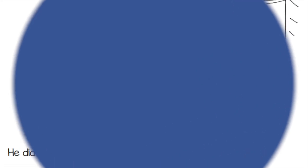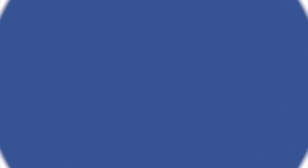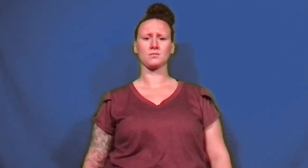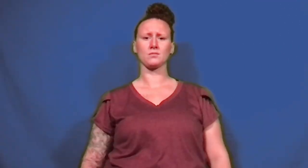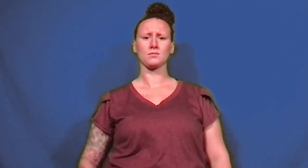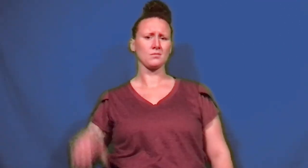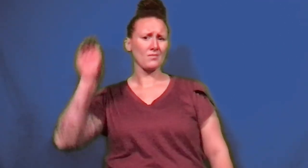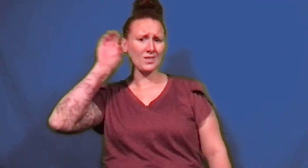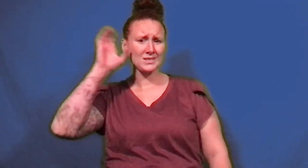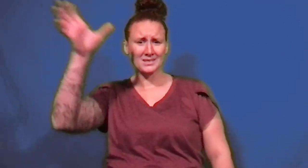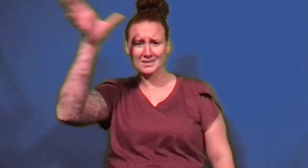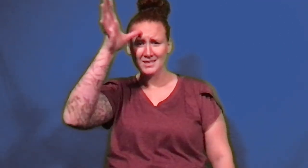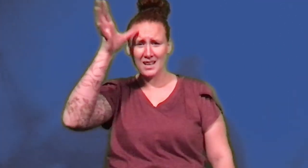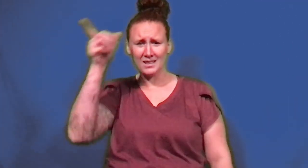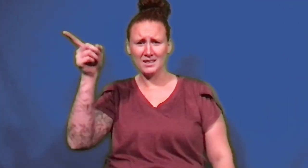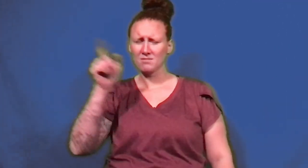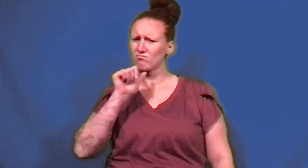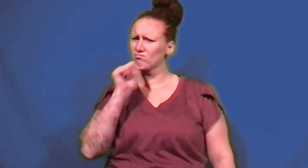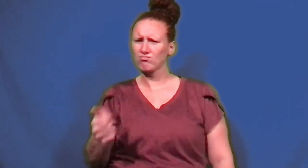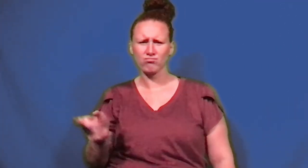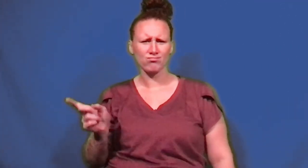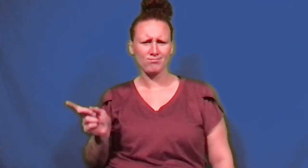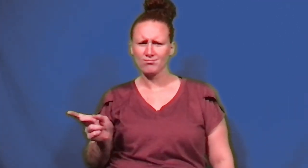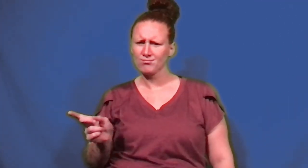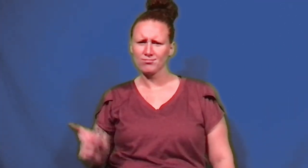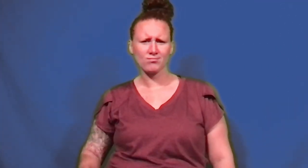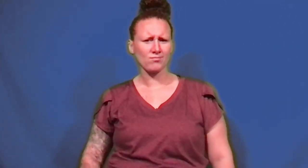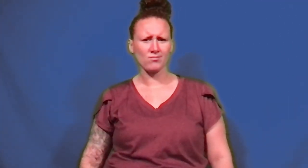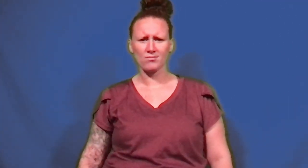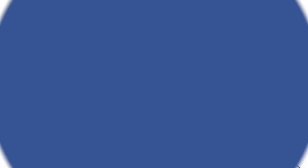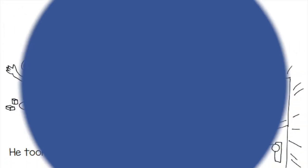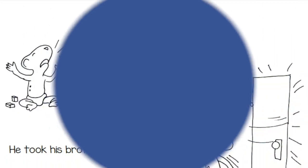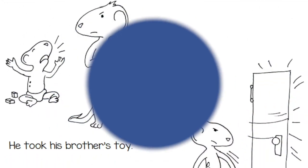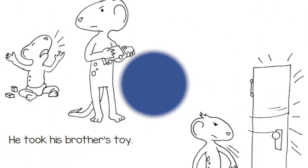He didn't listen to his daddy.